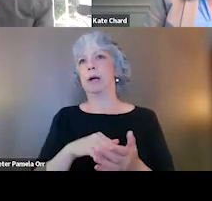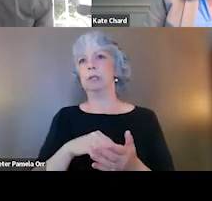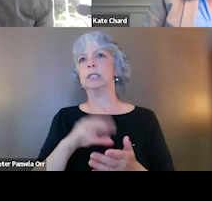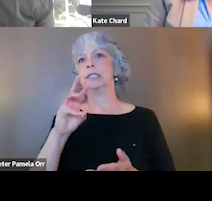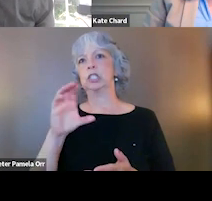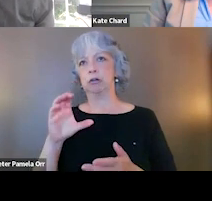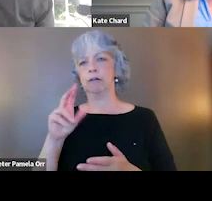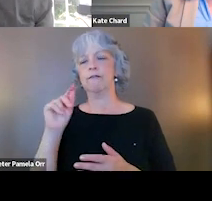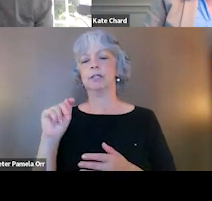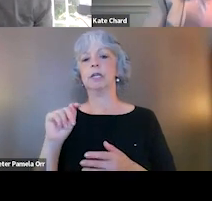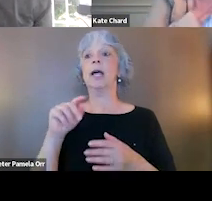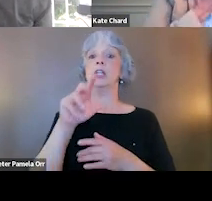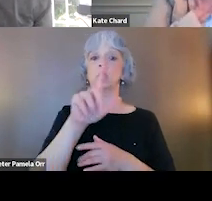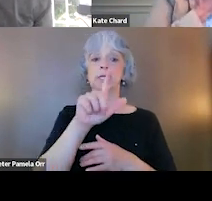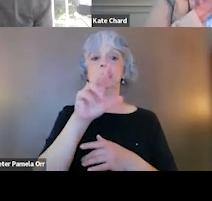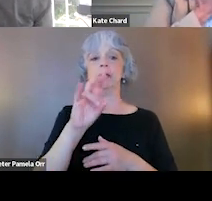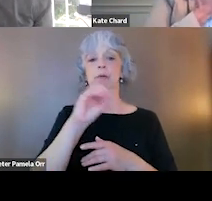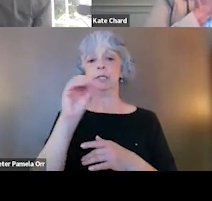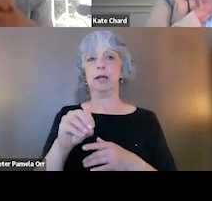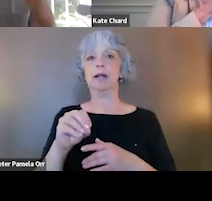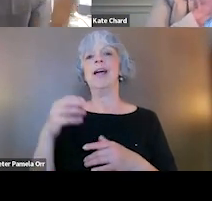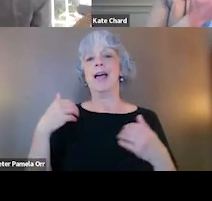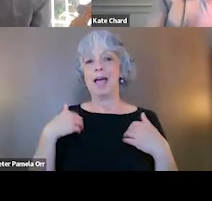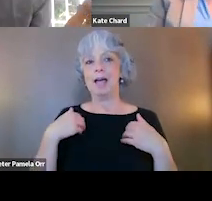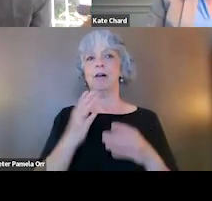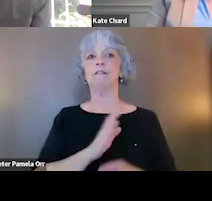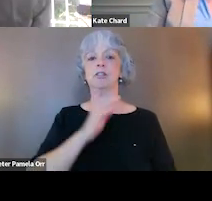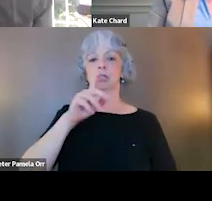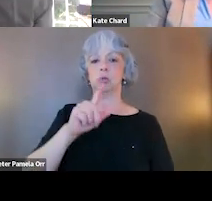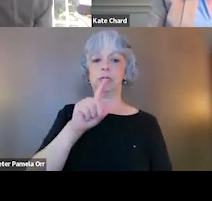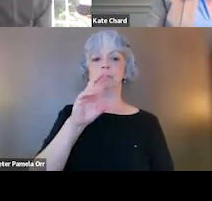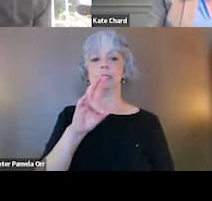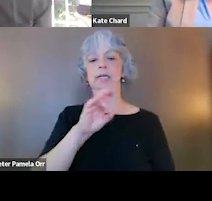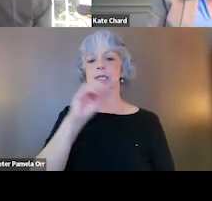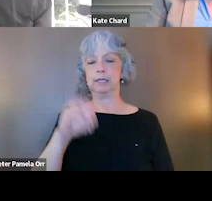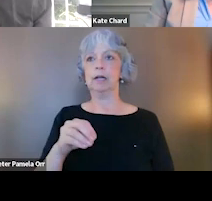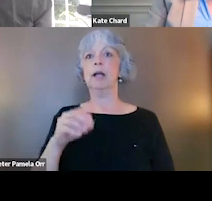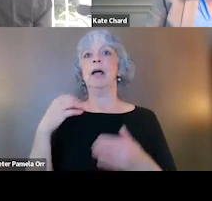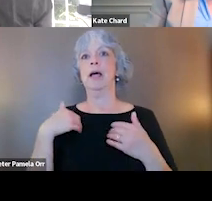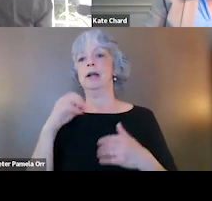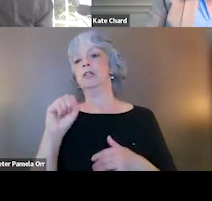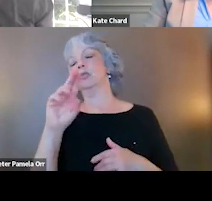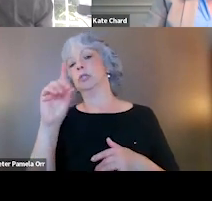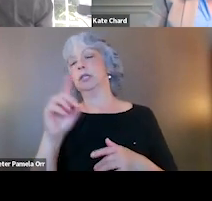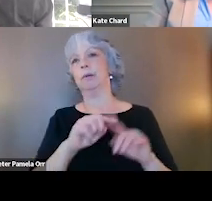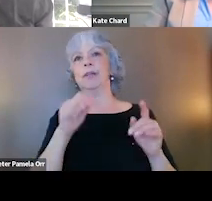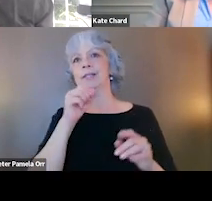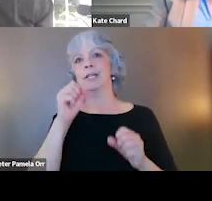and about 27% of those veterans had PTSD diagnosis with no co-occurrence substance use disorder. But as we just heard is not surprising to hear that the vast majority,